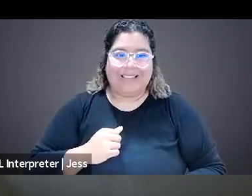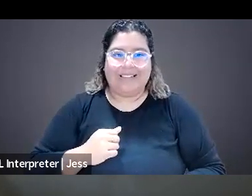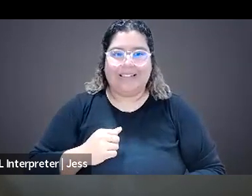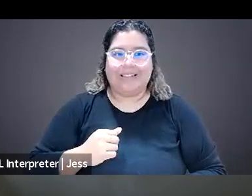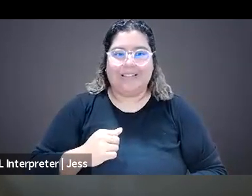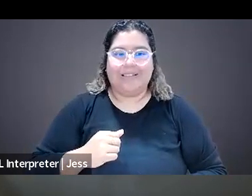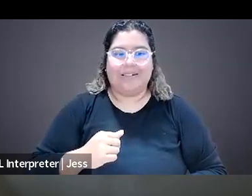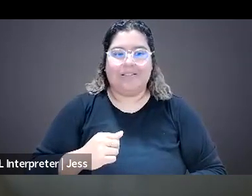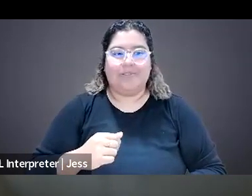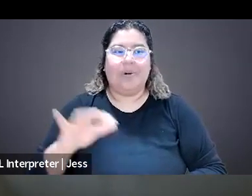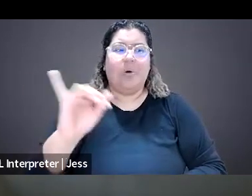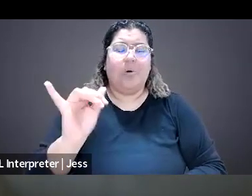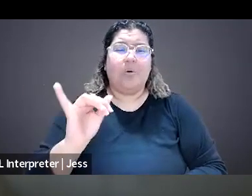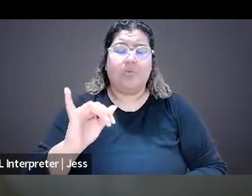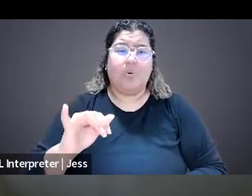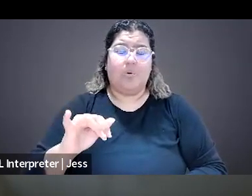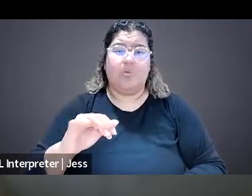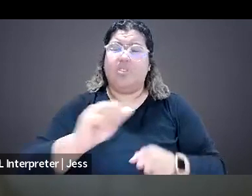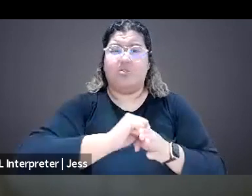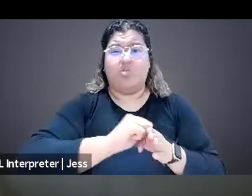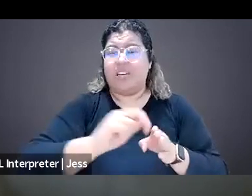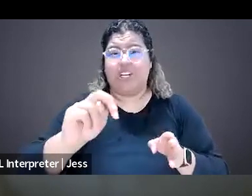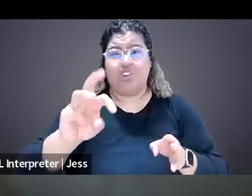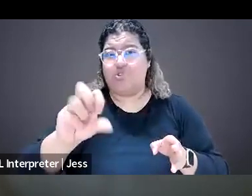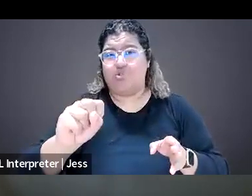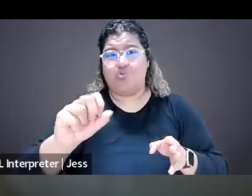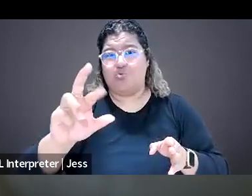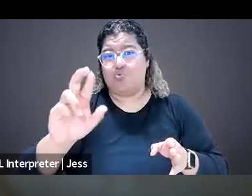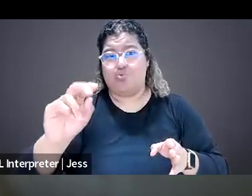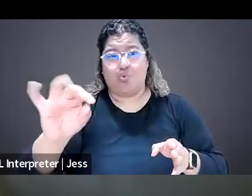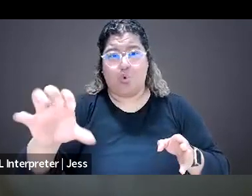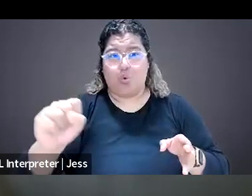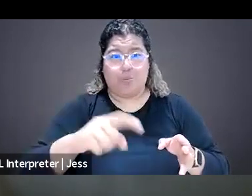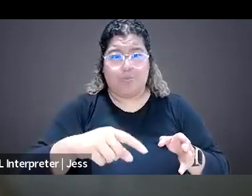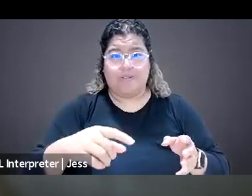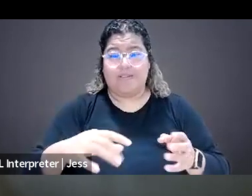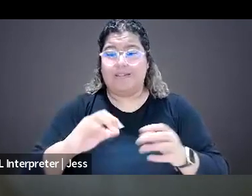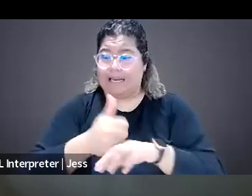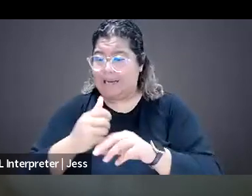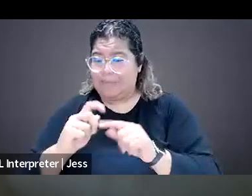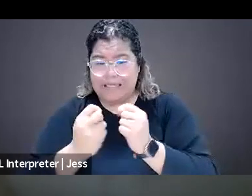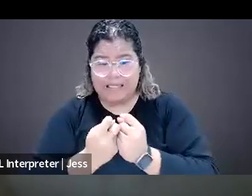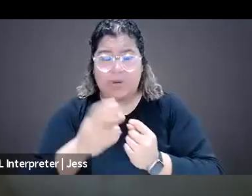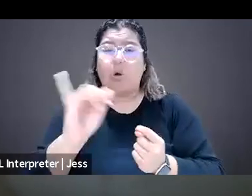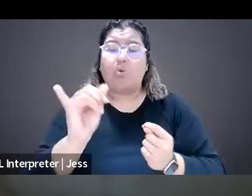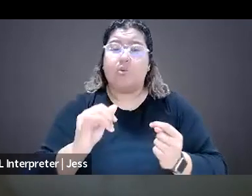with educating newsrooms and as you mentioned like a team, I think also just having support among colleagues and peers,